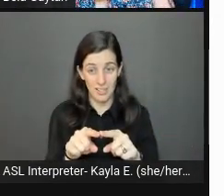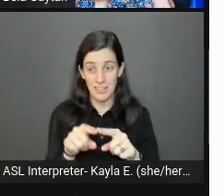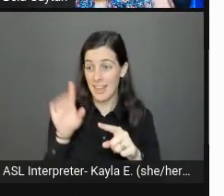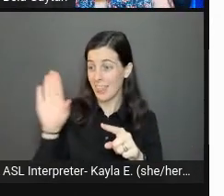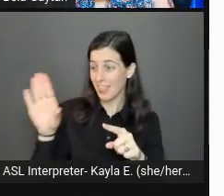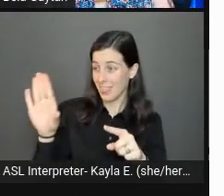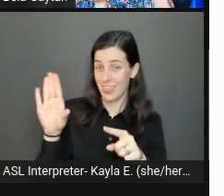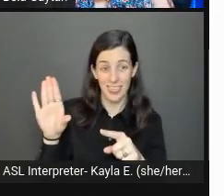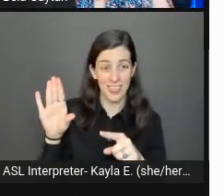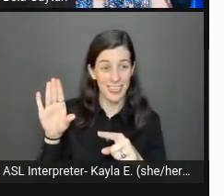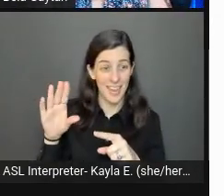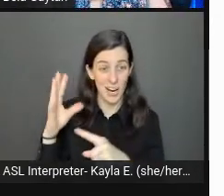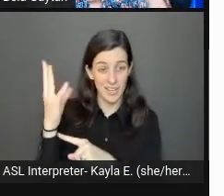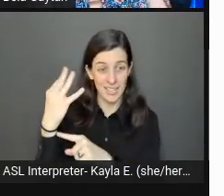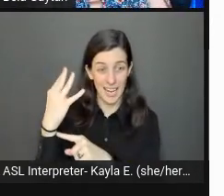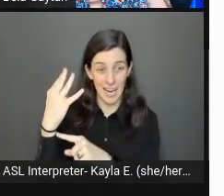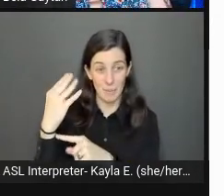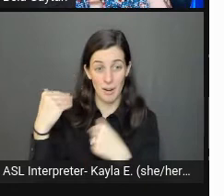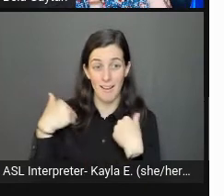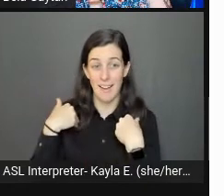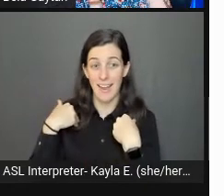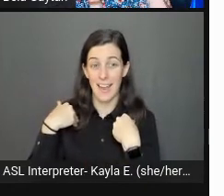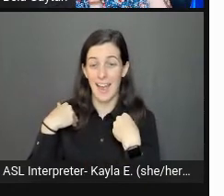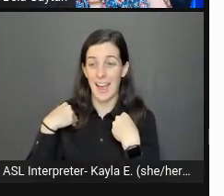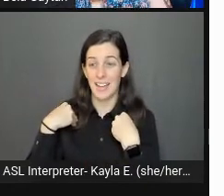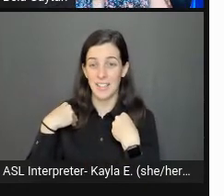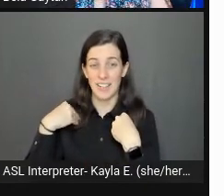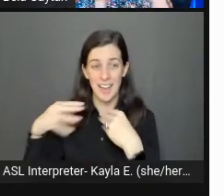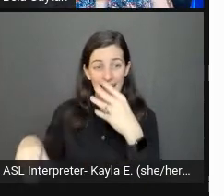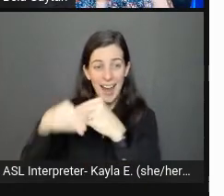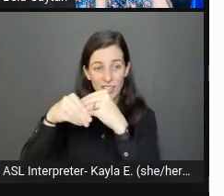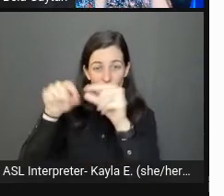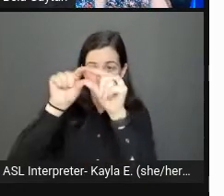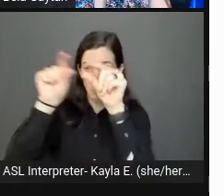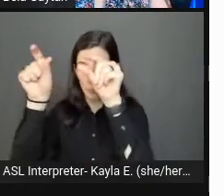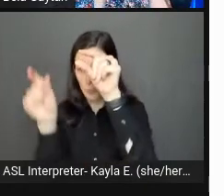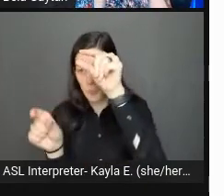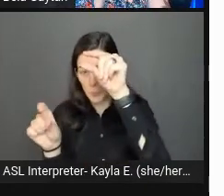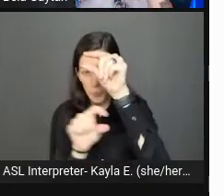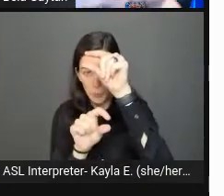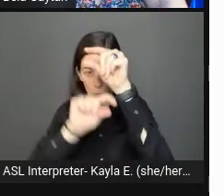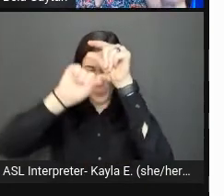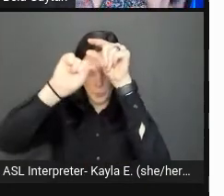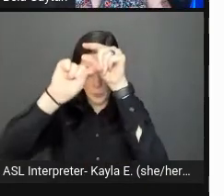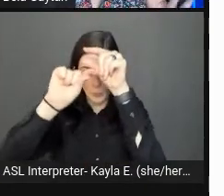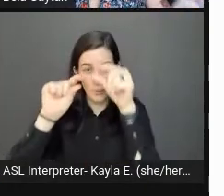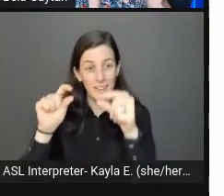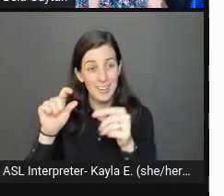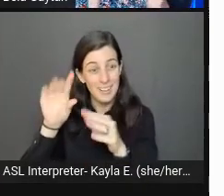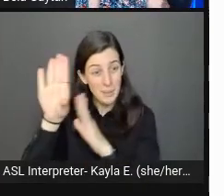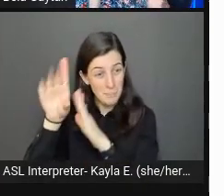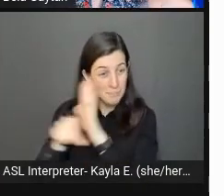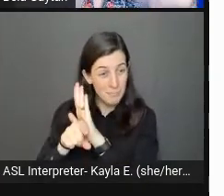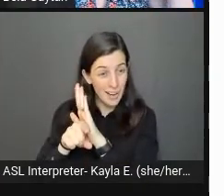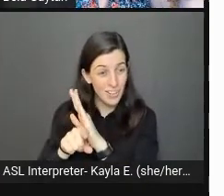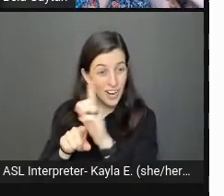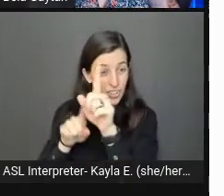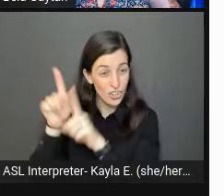It had a looping video of stars in space, and not just stars sitting there, but motion.